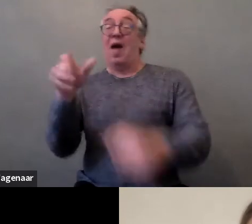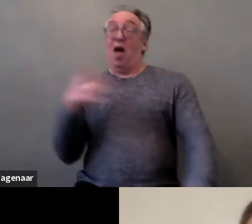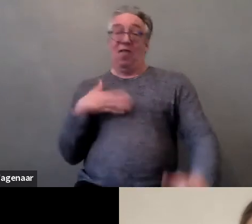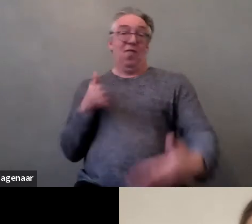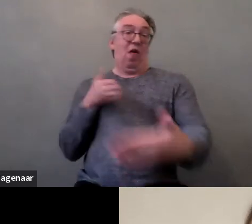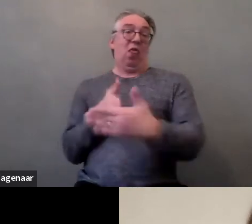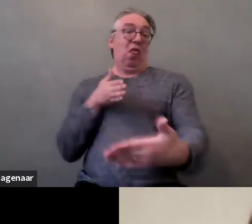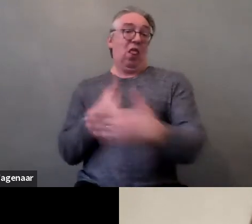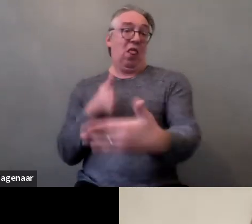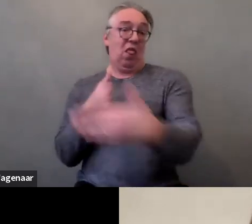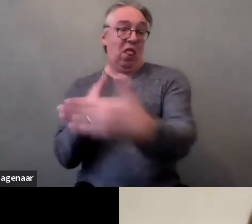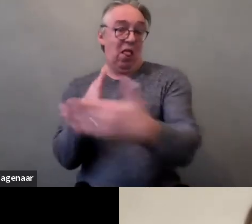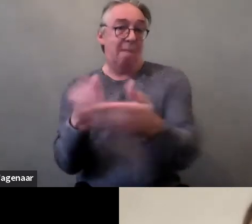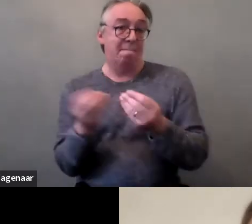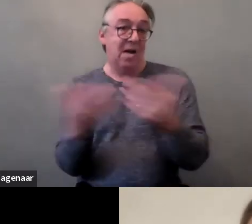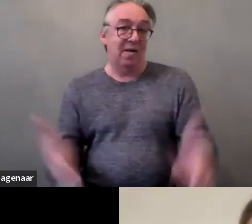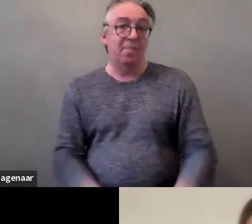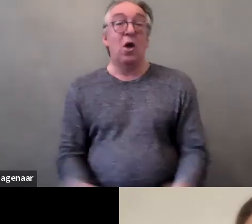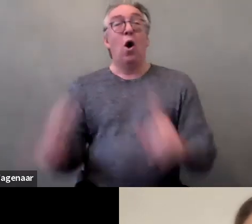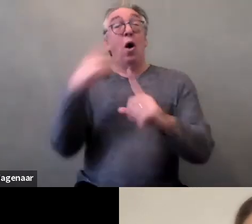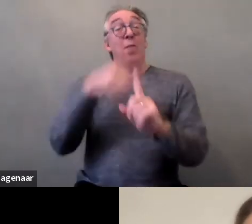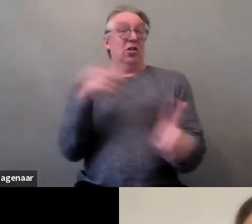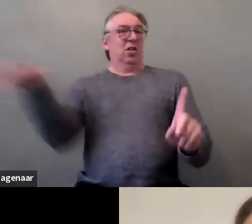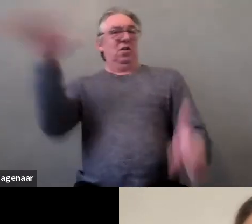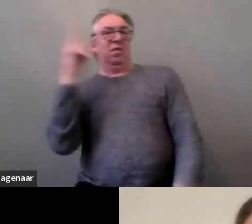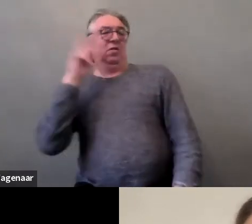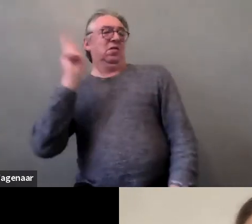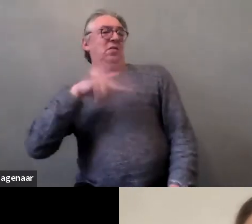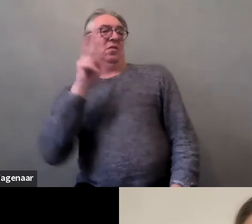but also assumptions about the sexuality of people with disabilities.